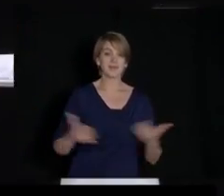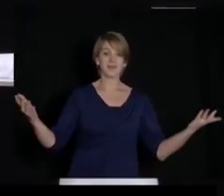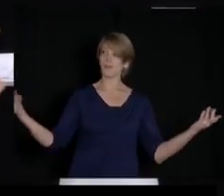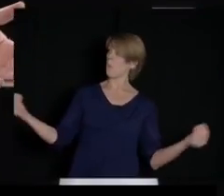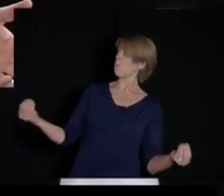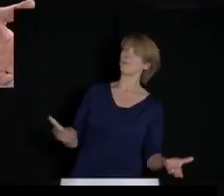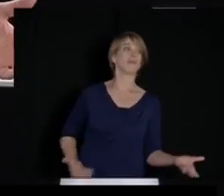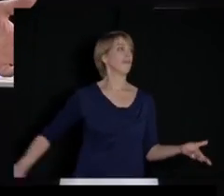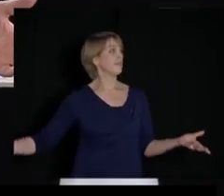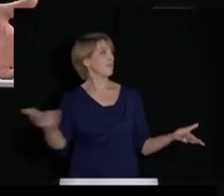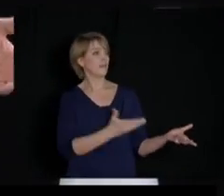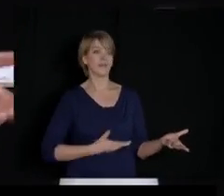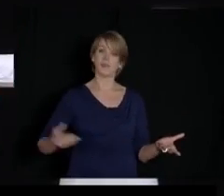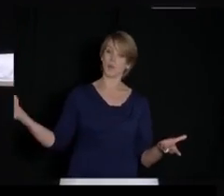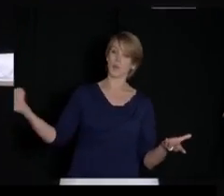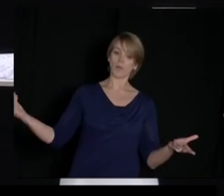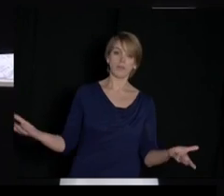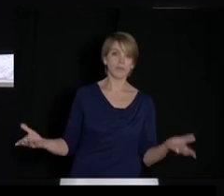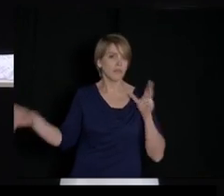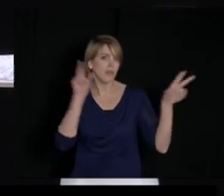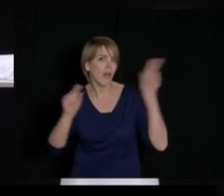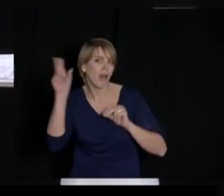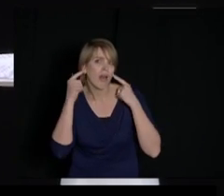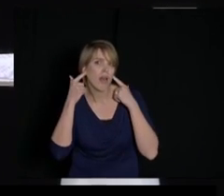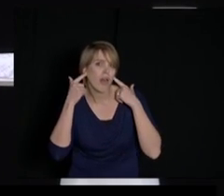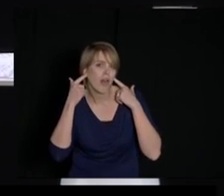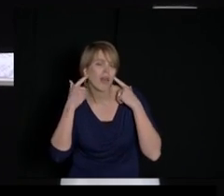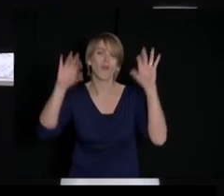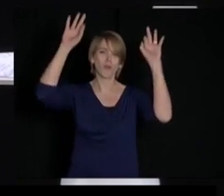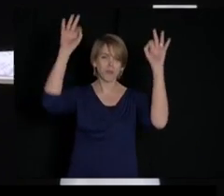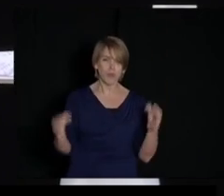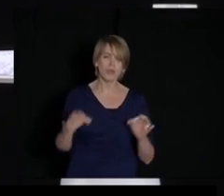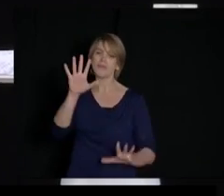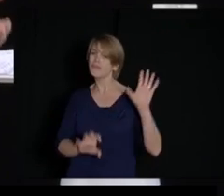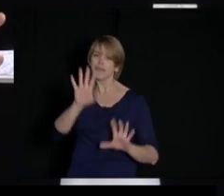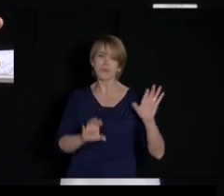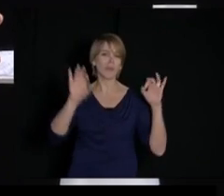So... Where am I? Can you hear me?